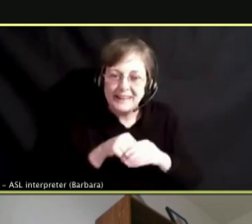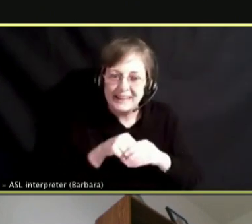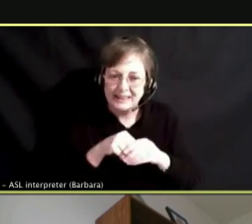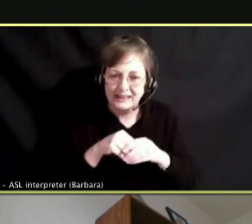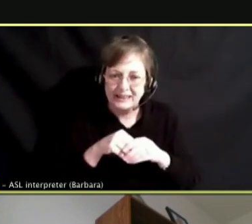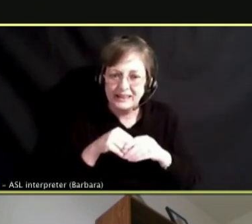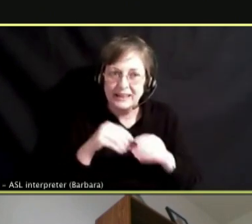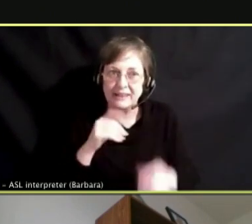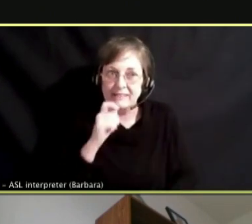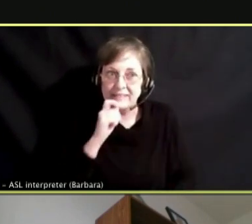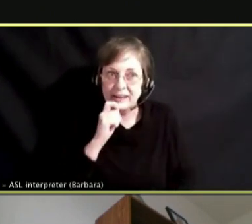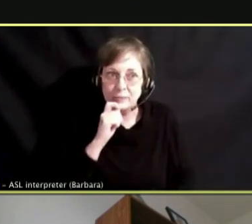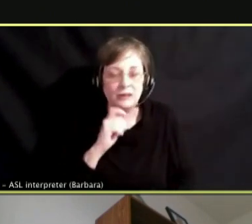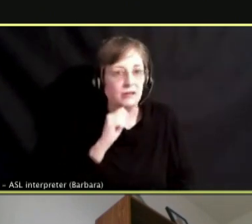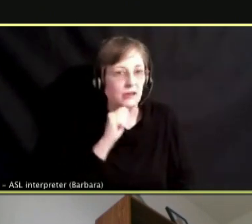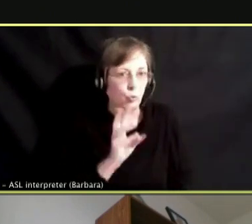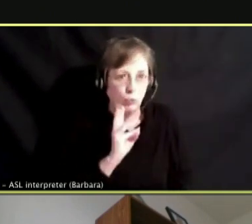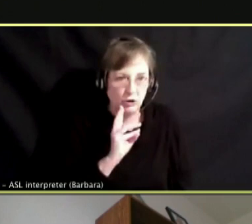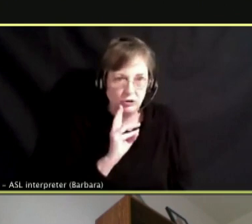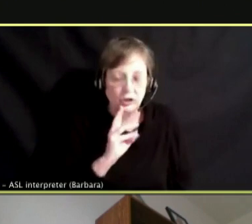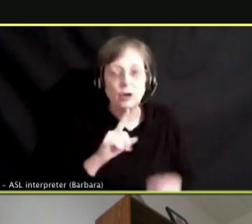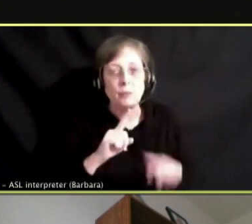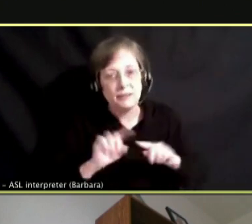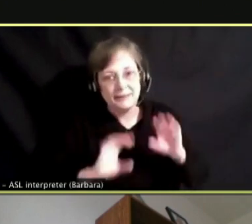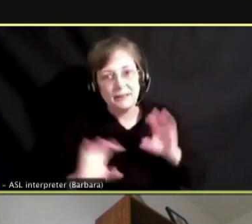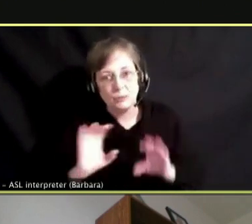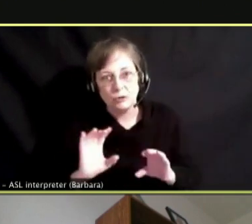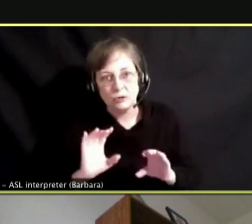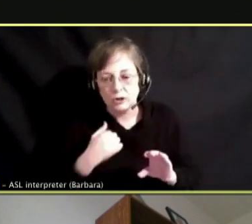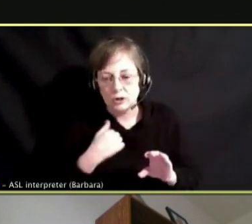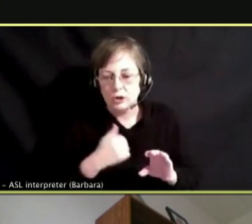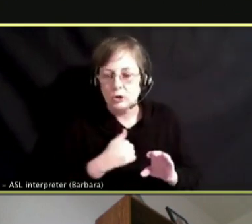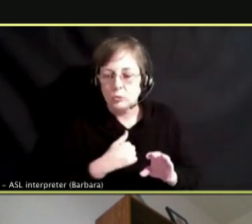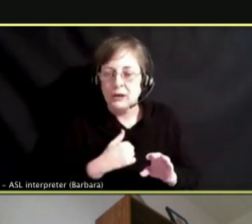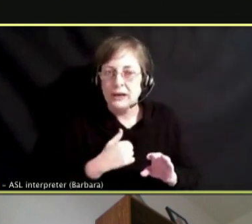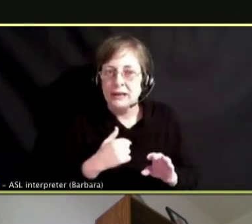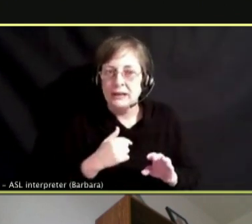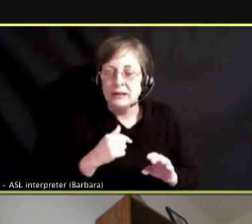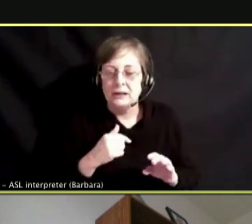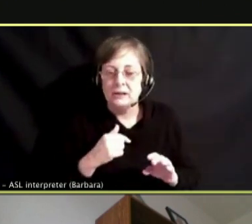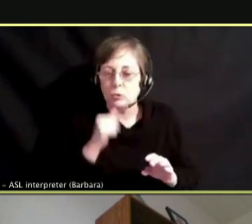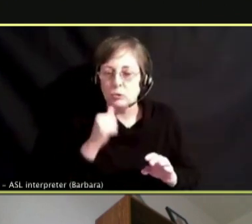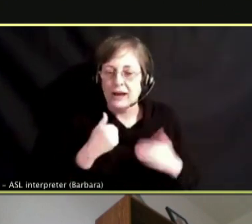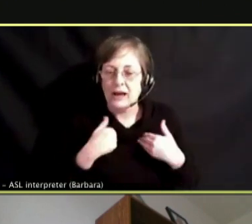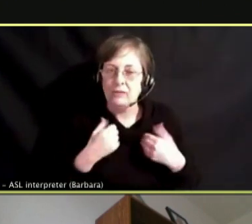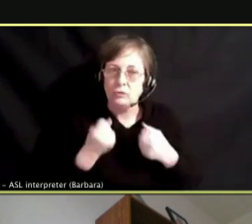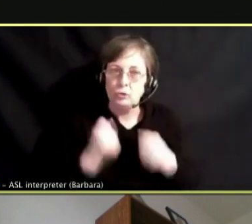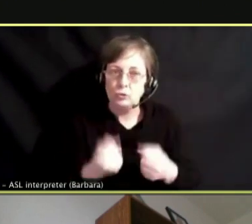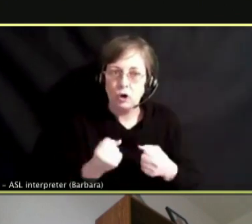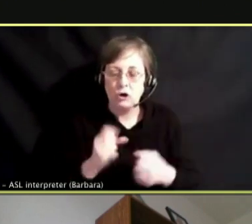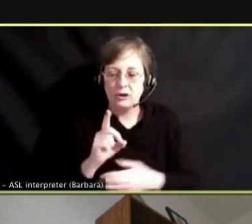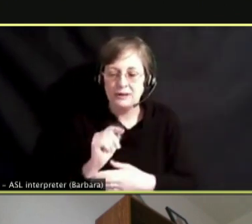SO WE CAN INFER, ALTHOUGH WE DON'T HAVE DATA ABOUT SECONDHAND VAPOR, THERE IS CHEMICALS